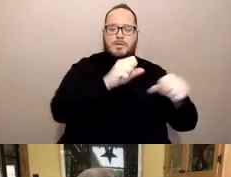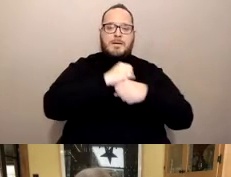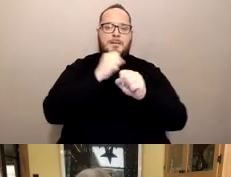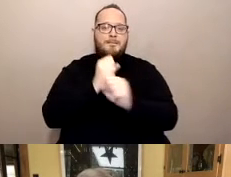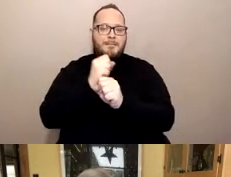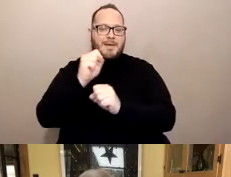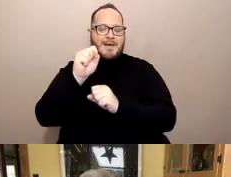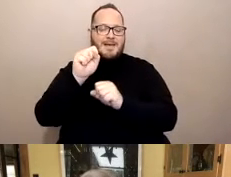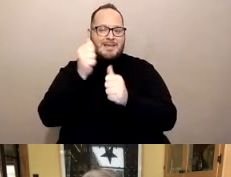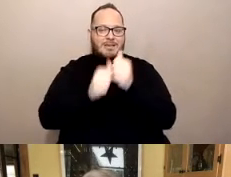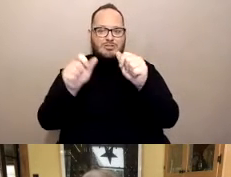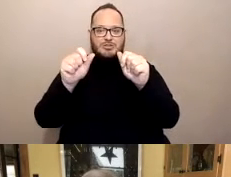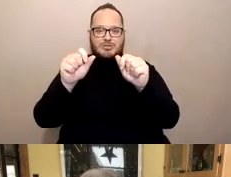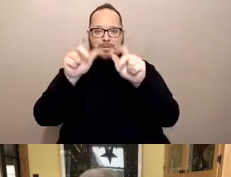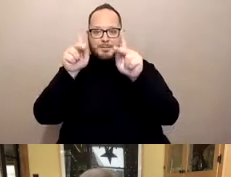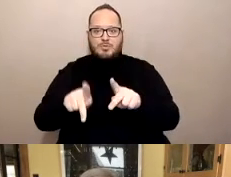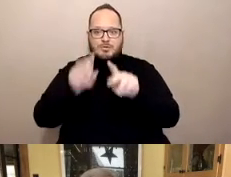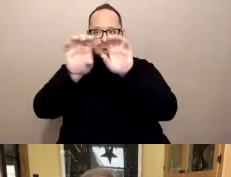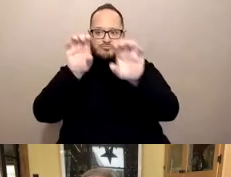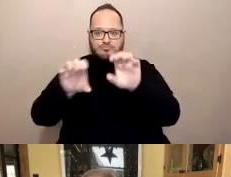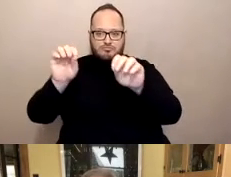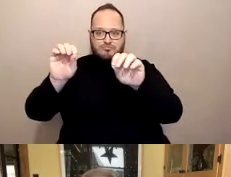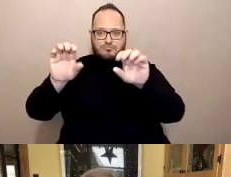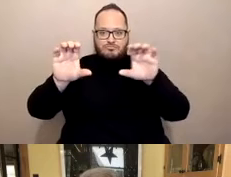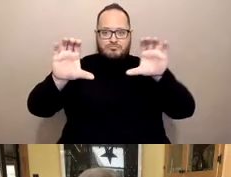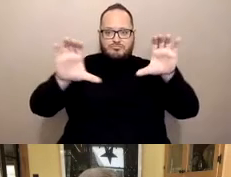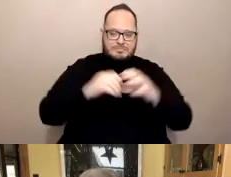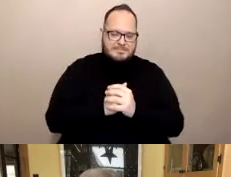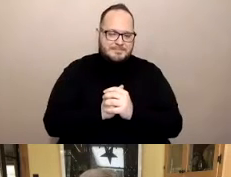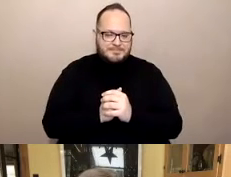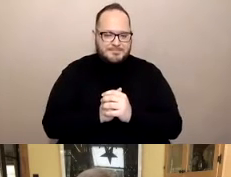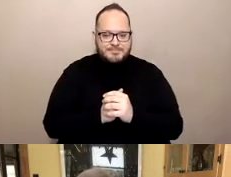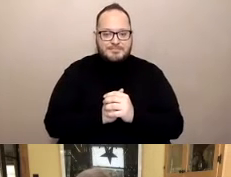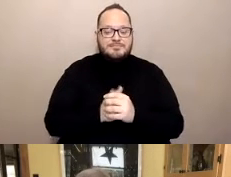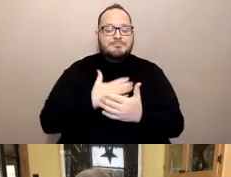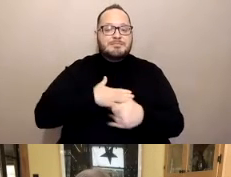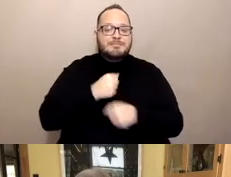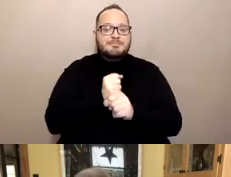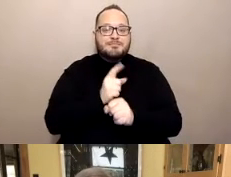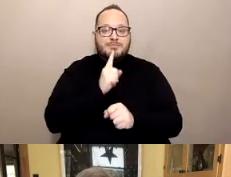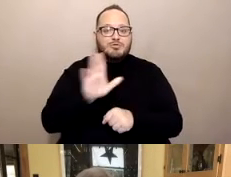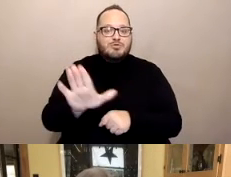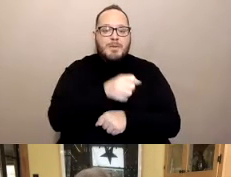Next slide, please keep your mics muted, your camera's off during the presentation